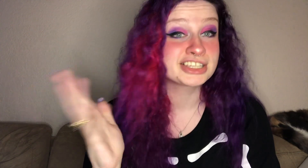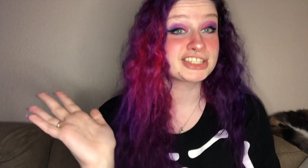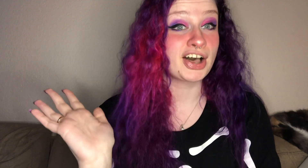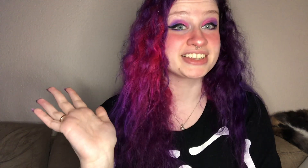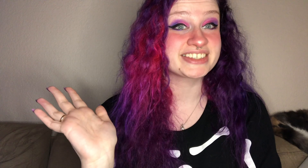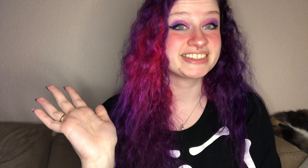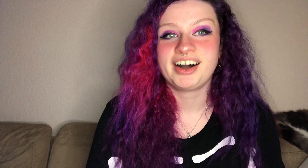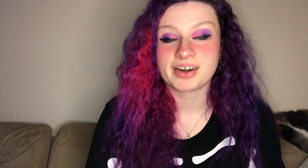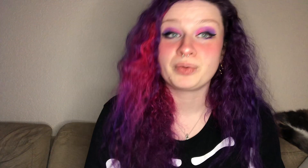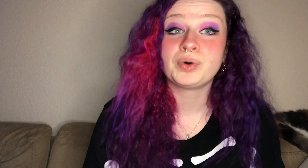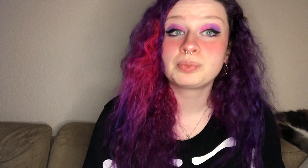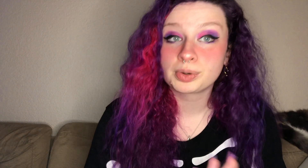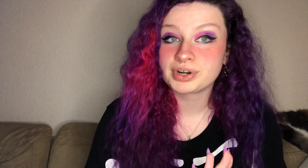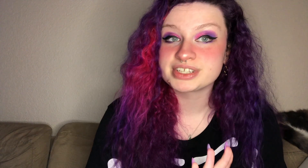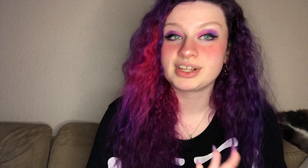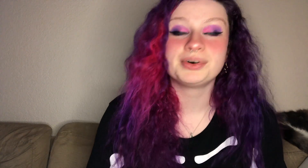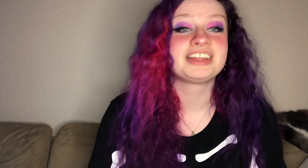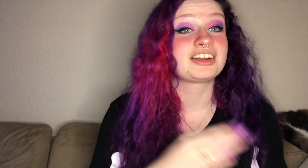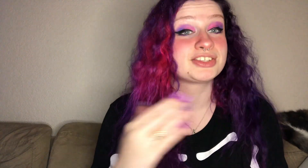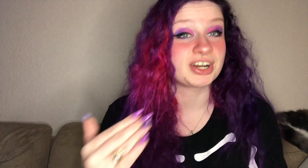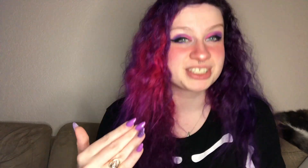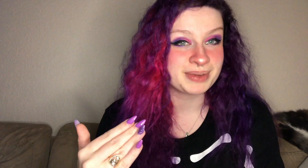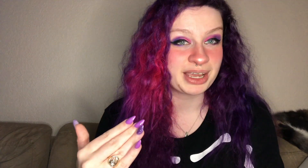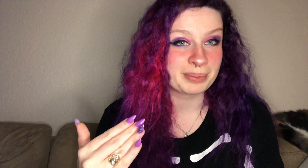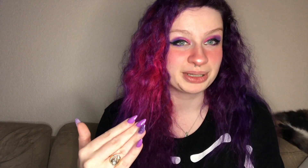sauce all right one more pretty slow one and then i'll start speeding up a little